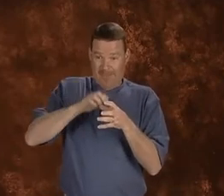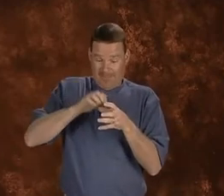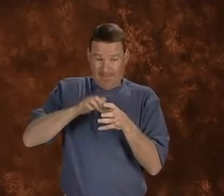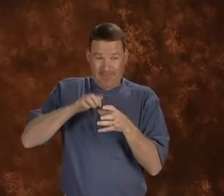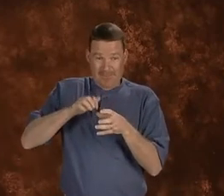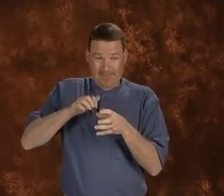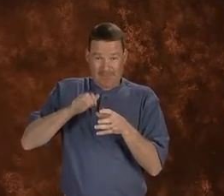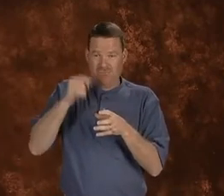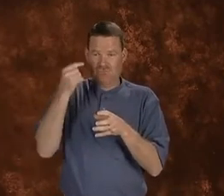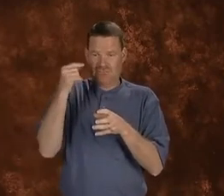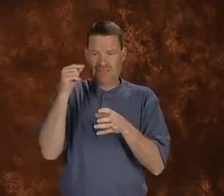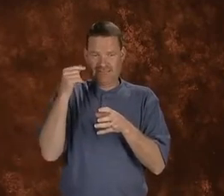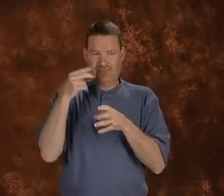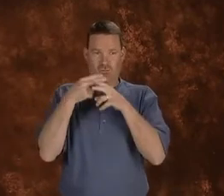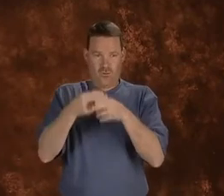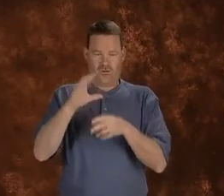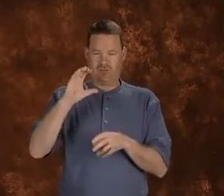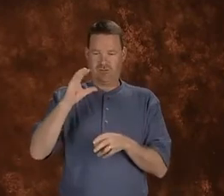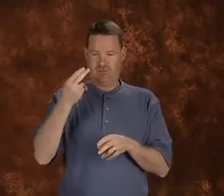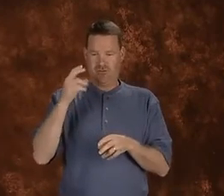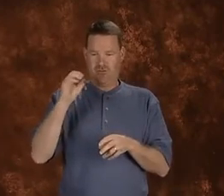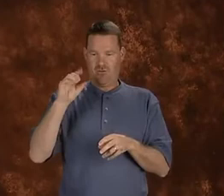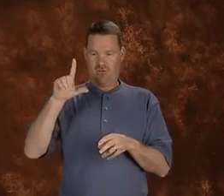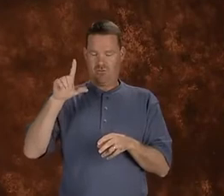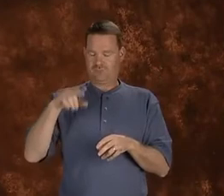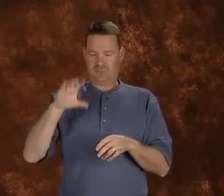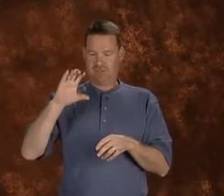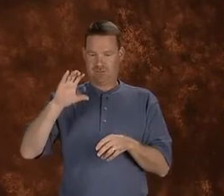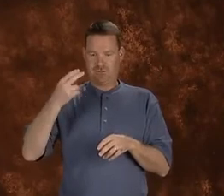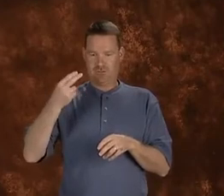If you were to look at the cell individually you may see something called